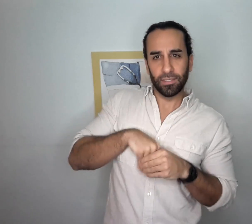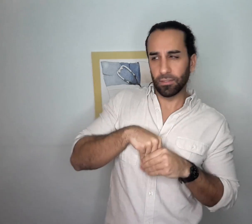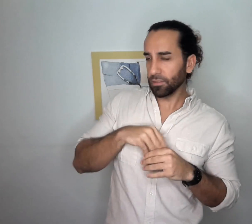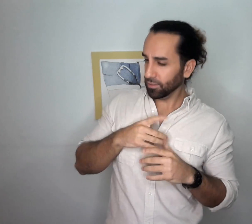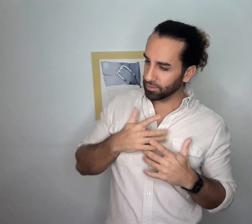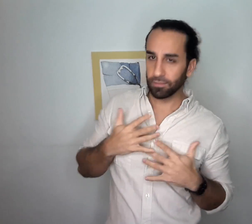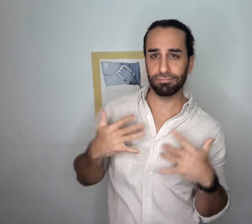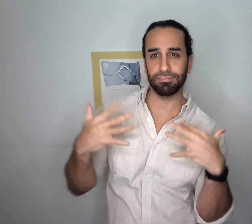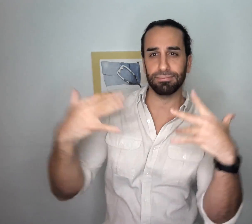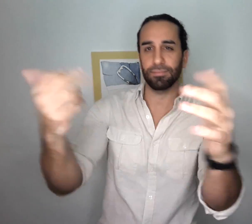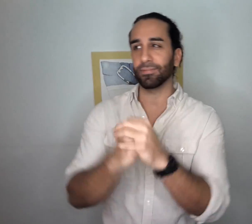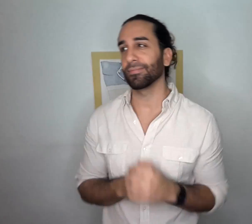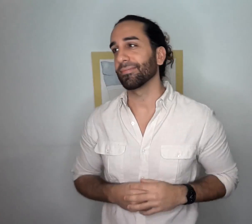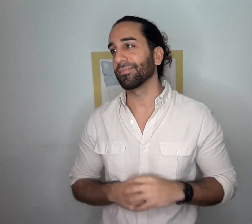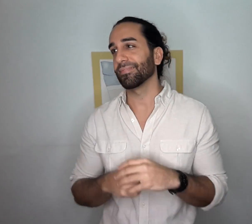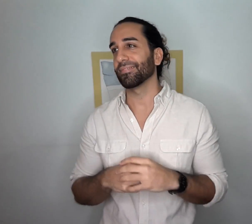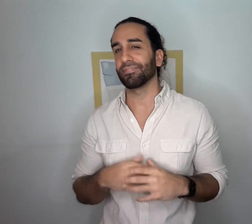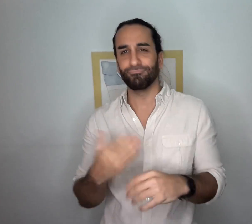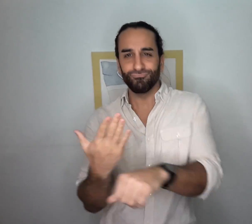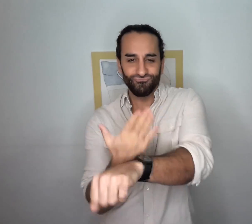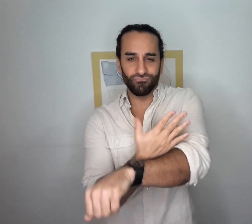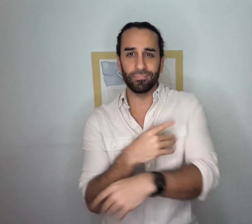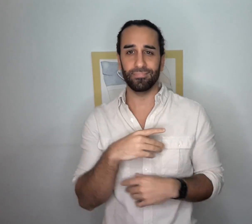and the development of positive self-esteem.